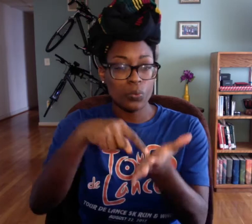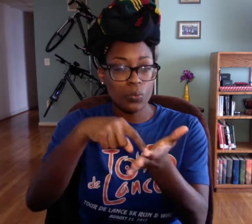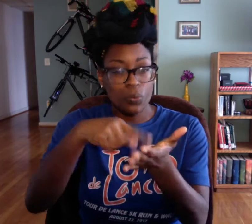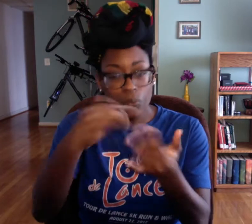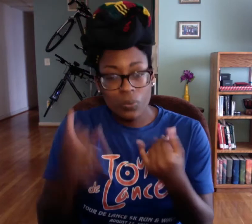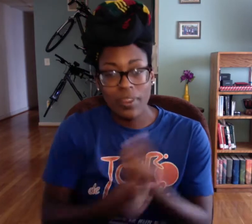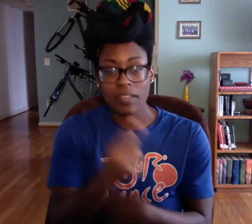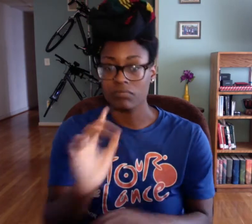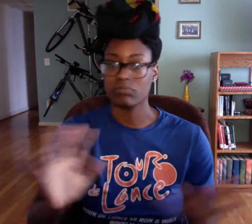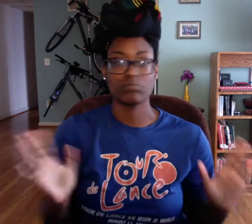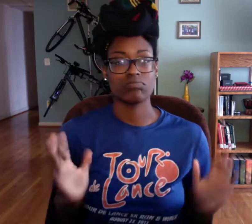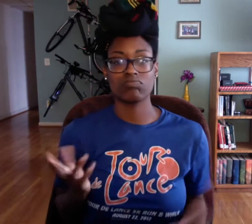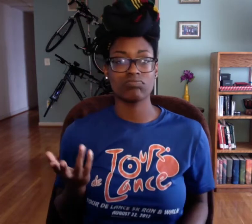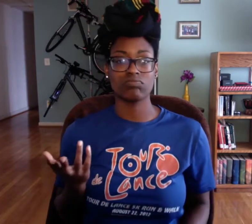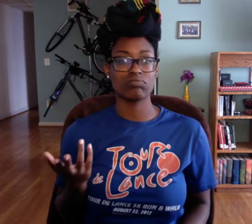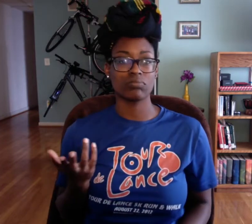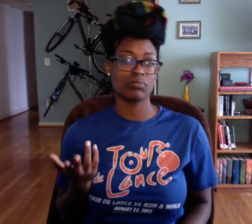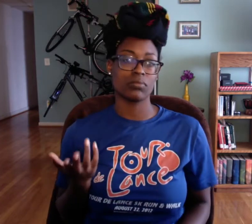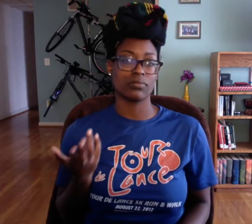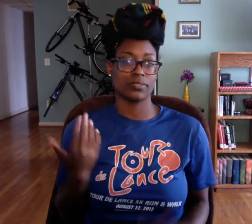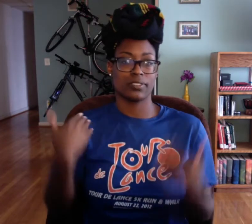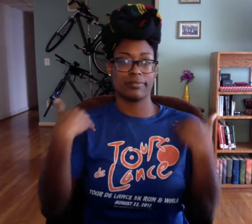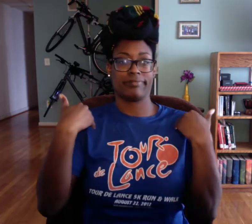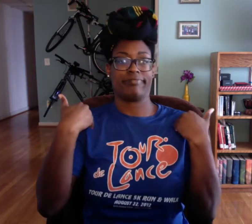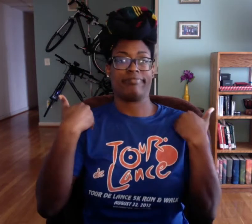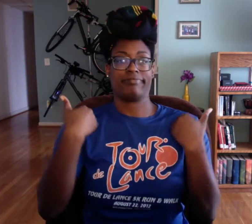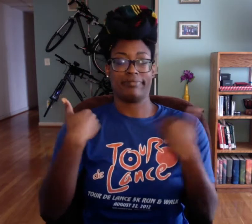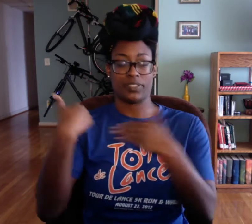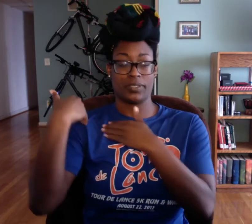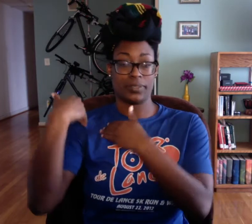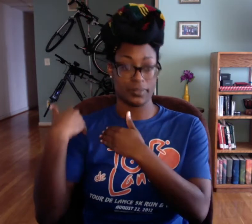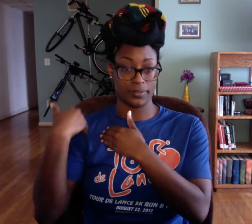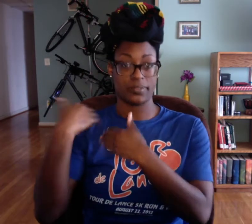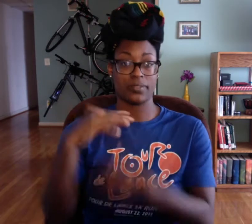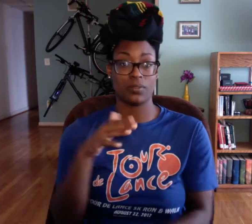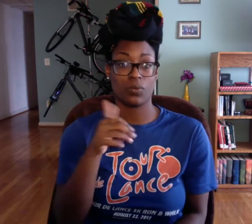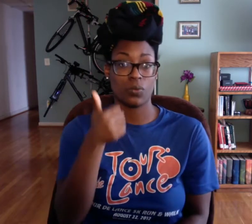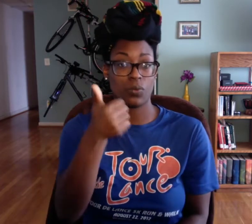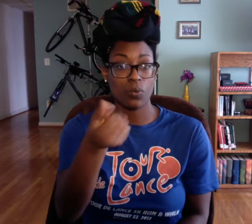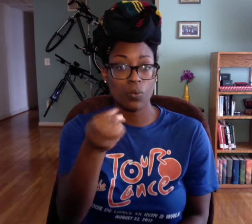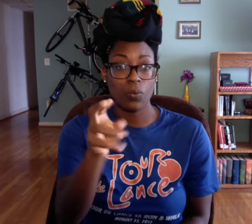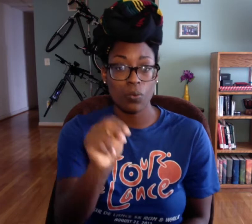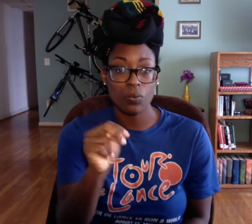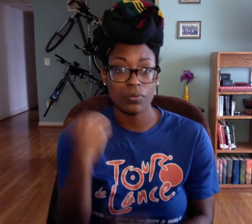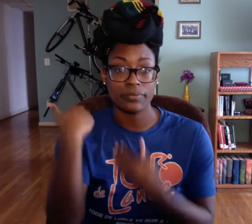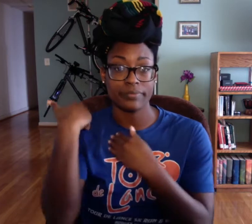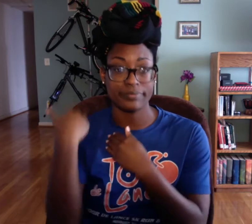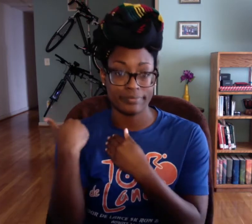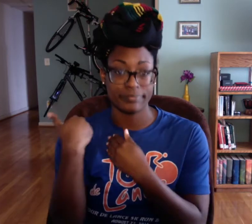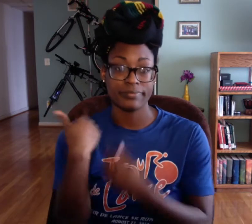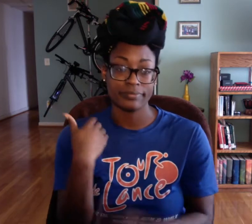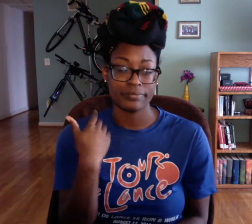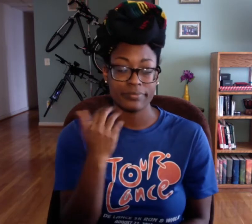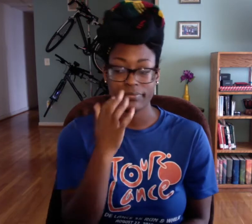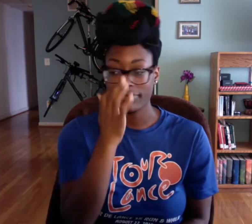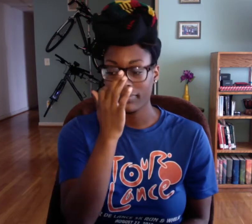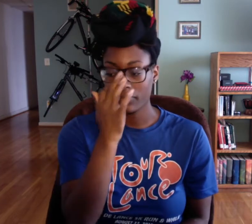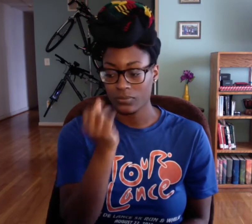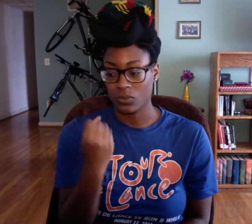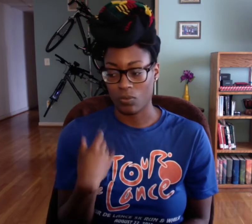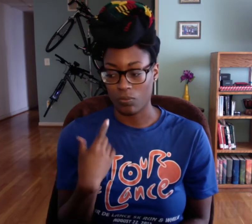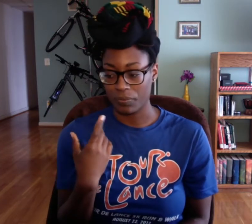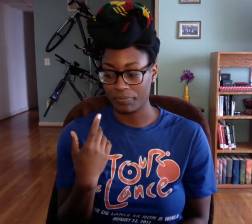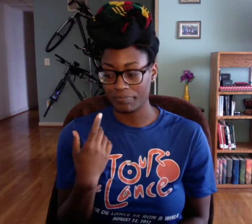When things are due that day it's soley our responsibility to make sure that we get everything